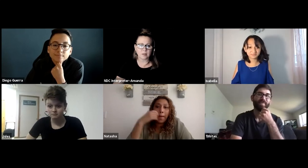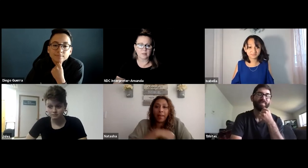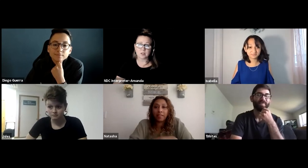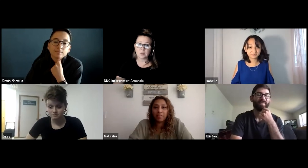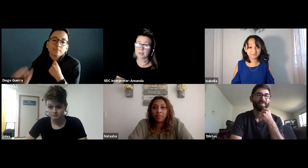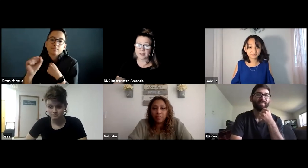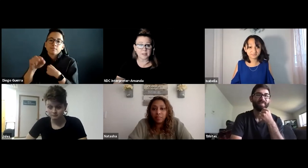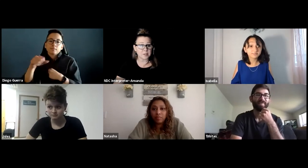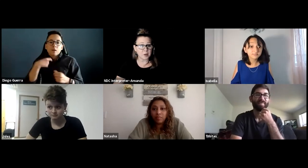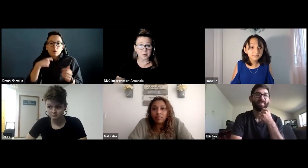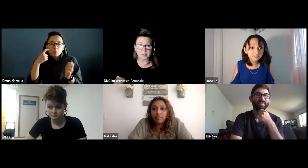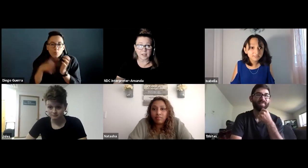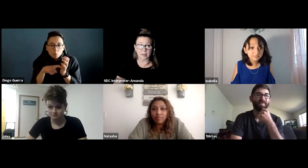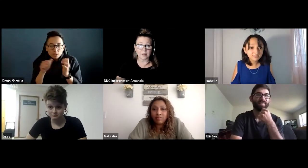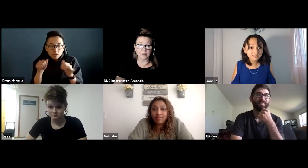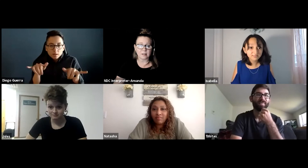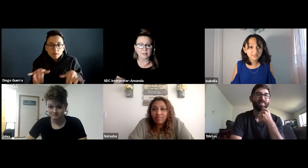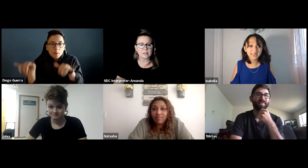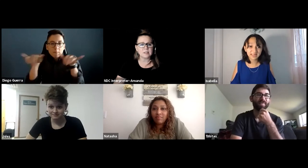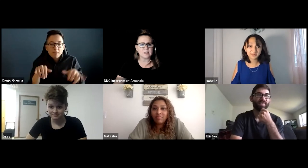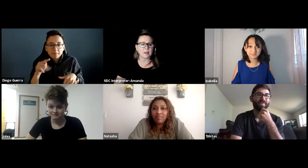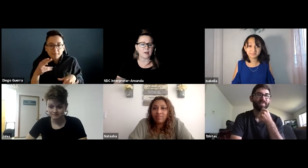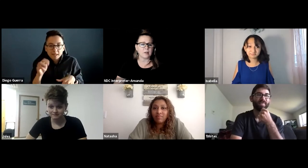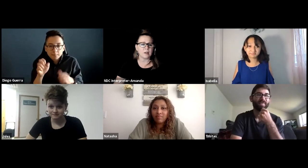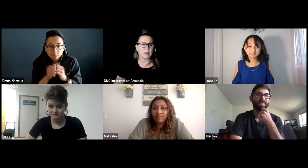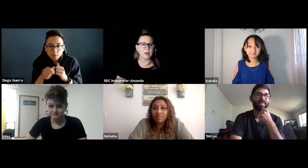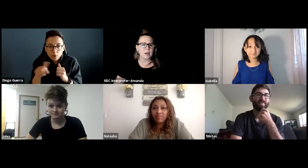This is Jules. I guess you know you'll see. This is Diego.